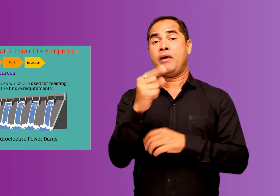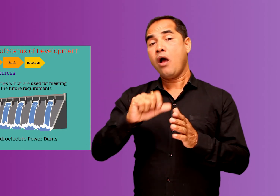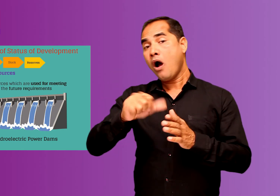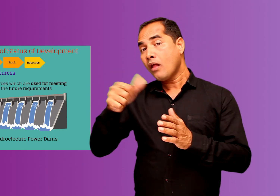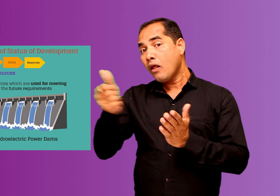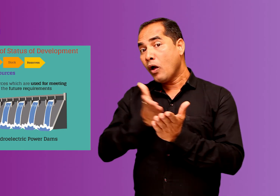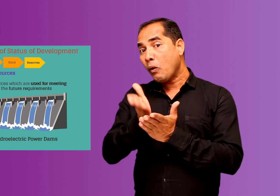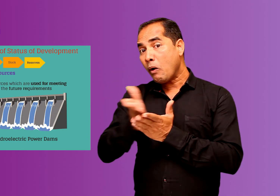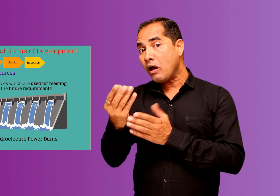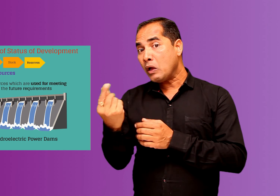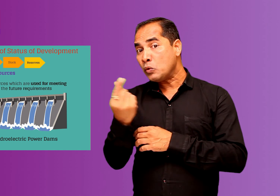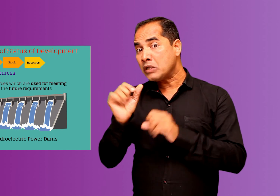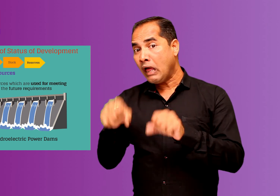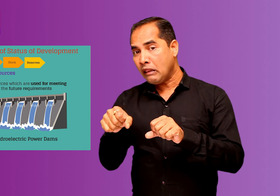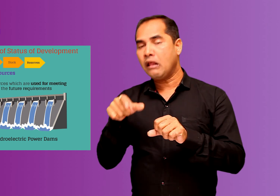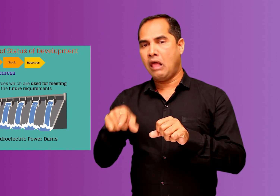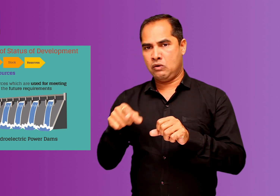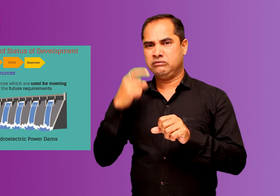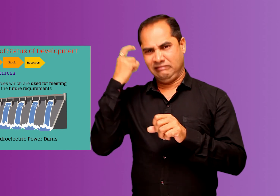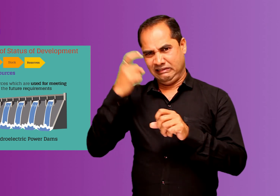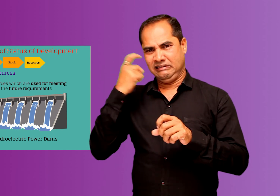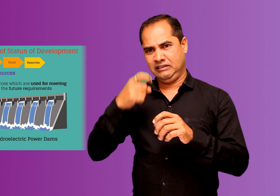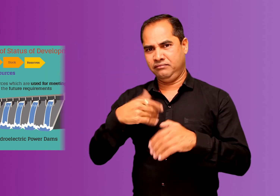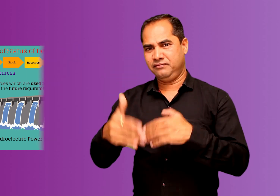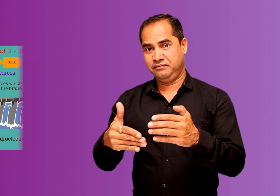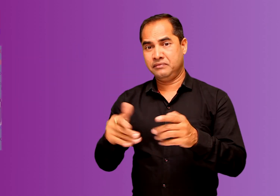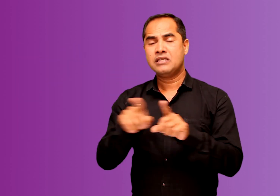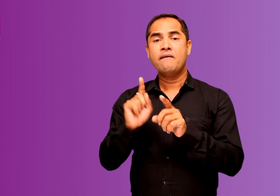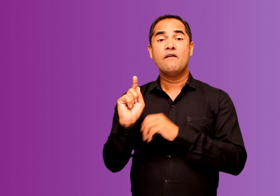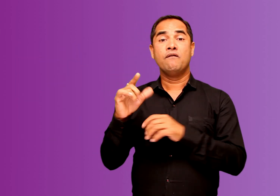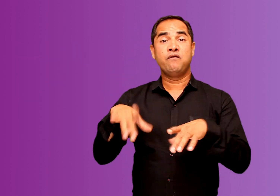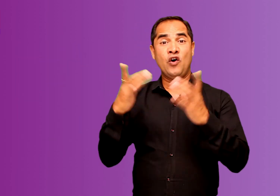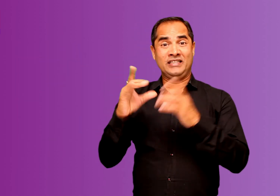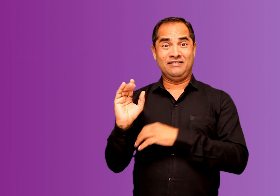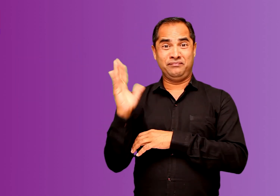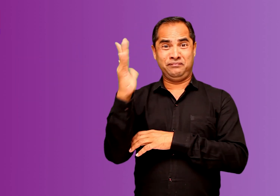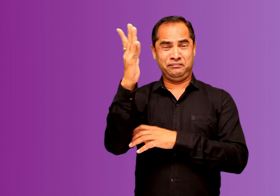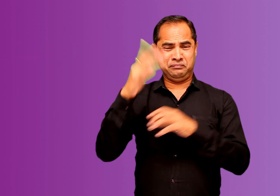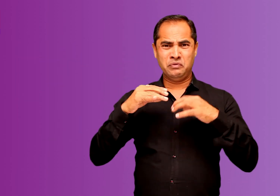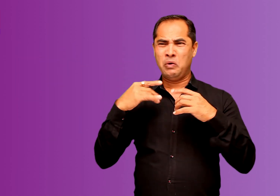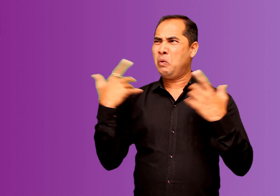utilized to create electricity but there could be other potentials for that also